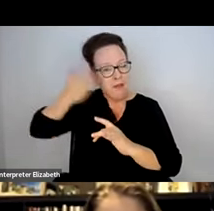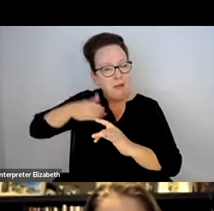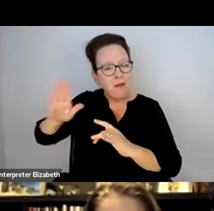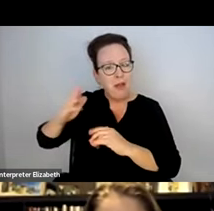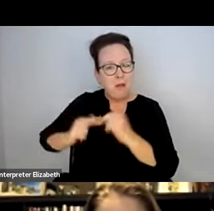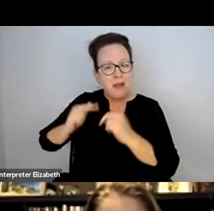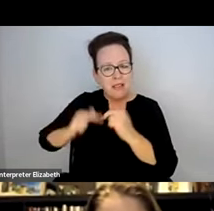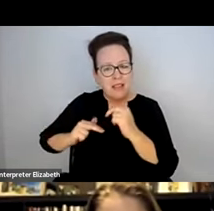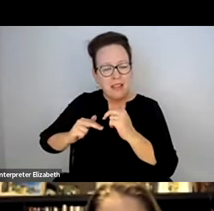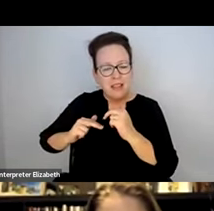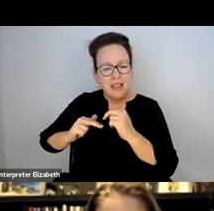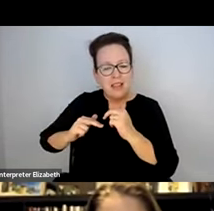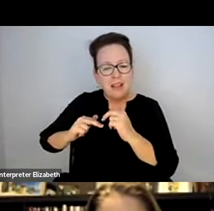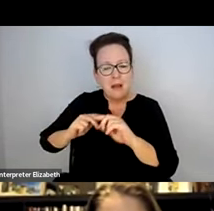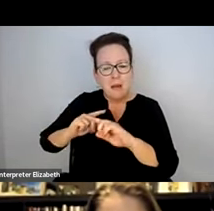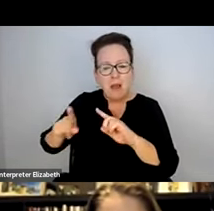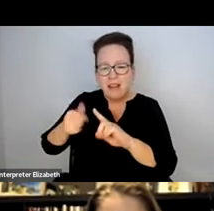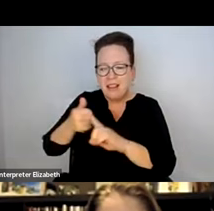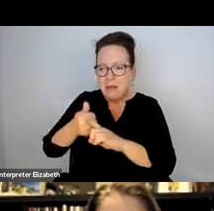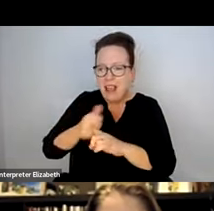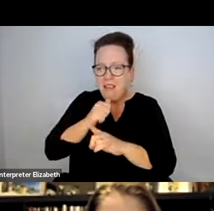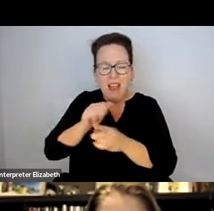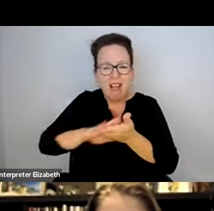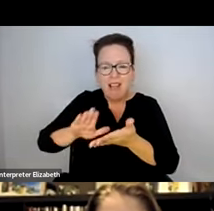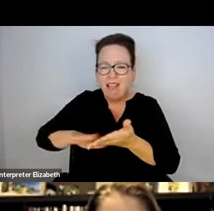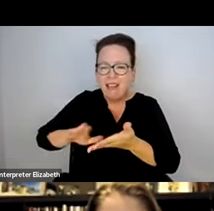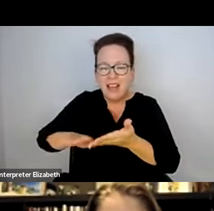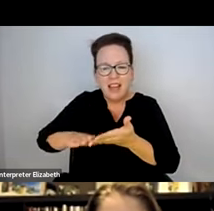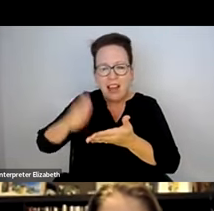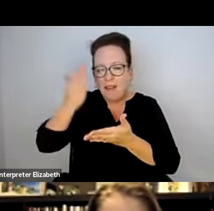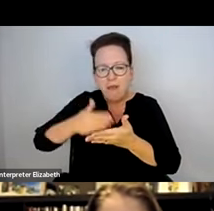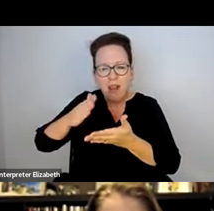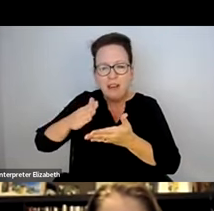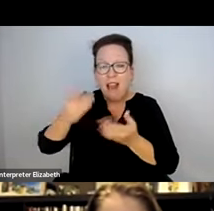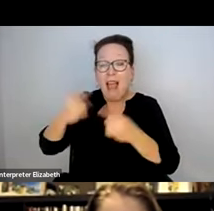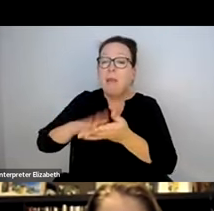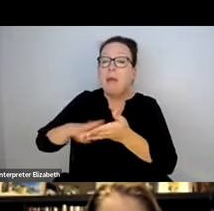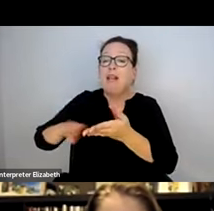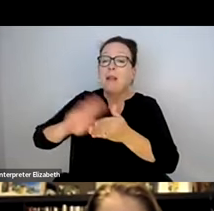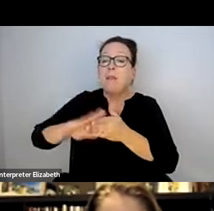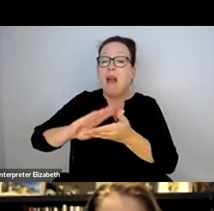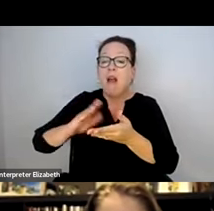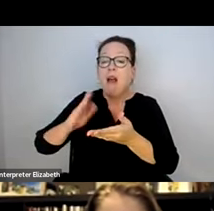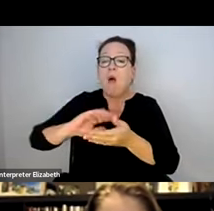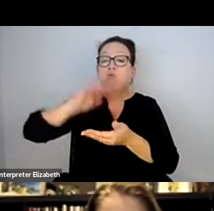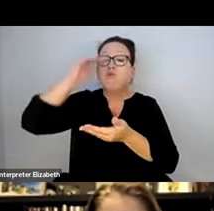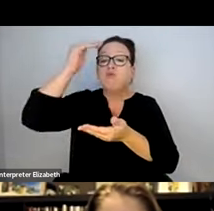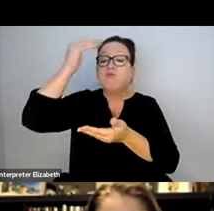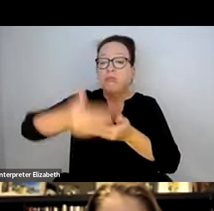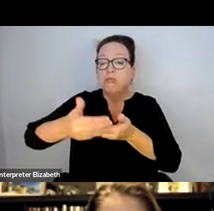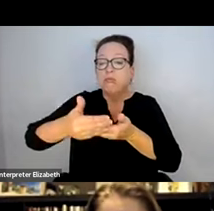THE ABUTTERS COULD HAVE AN EMACULATE SIDEWALK IN FRONT OF THE BUILDING AND THE RESULT OF THEIR EMACULATE CLEANING OF THE SIDEWALK IN FRONT OF THE